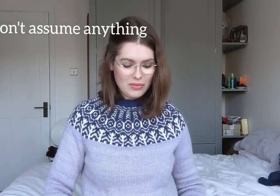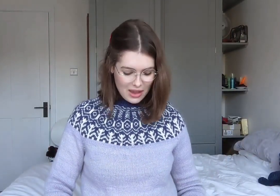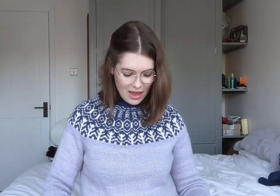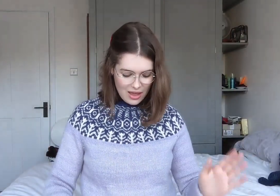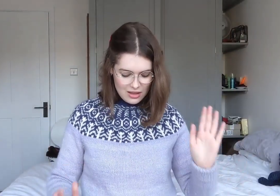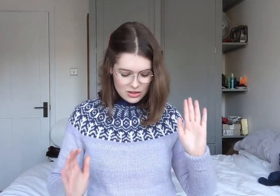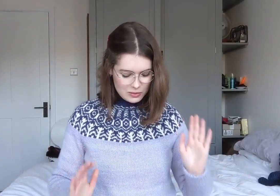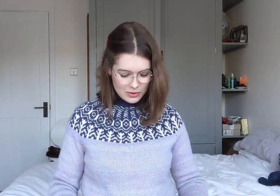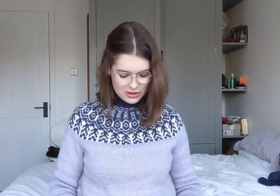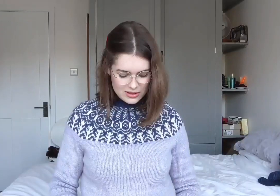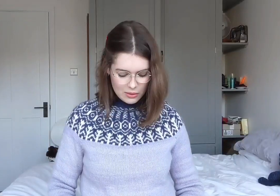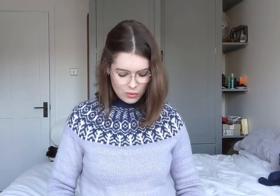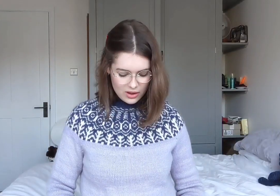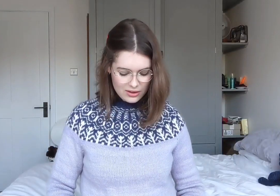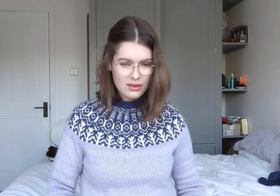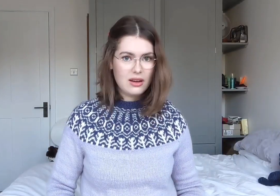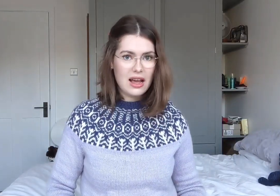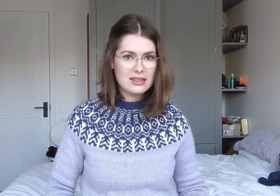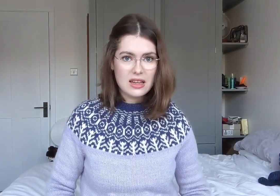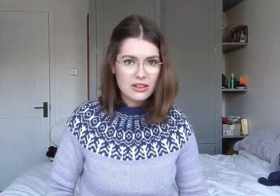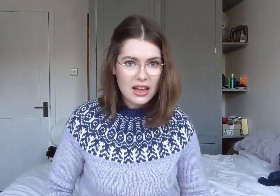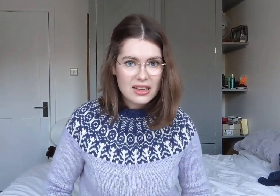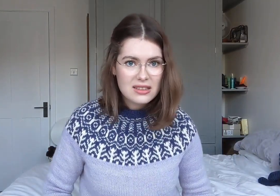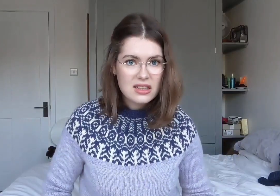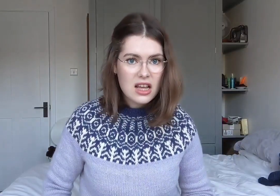Just because someone has hearing aids